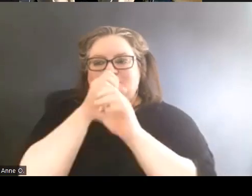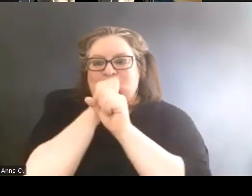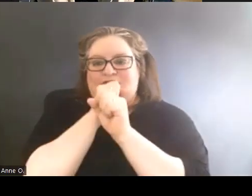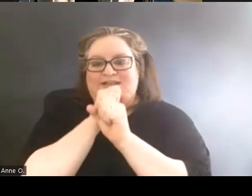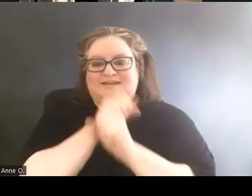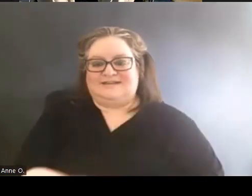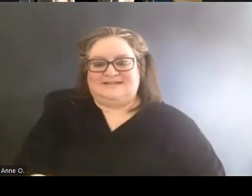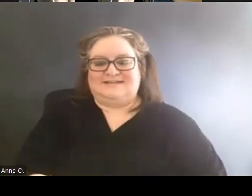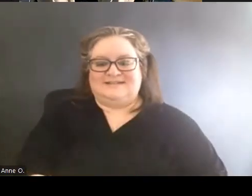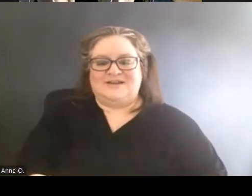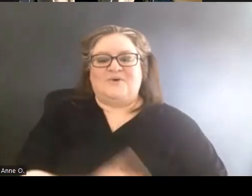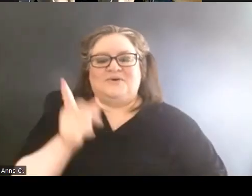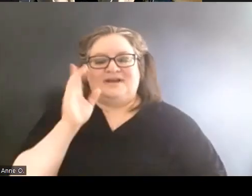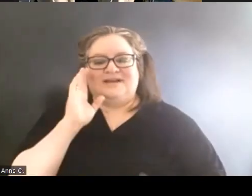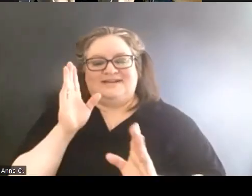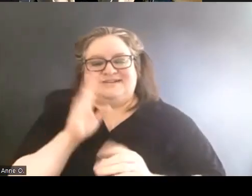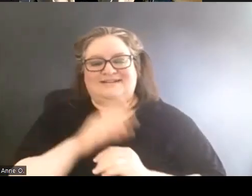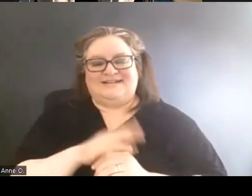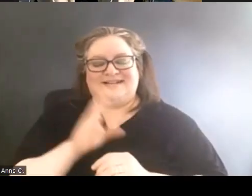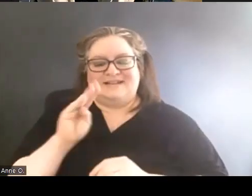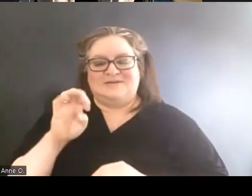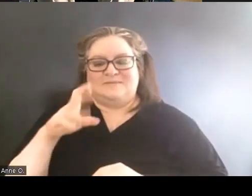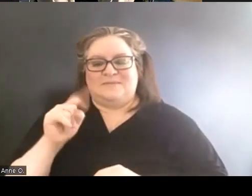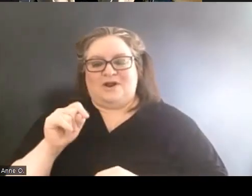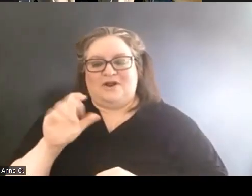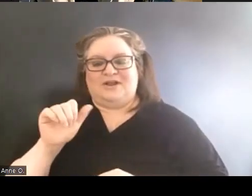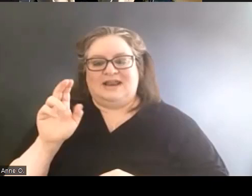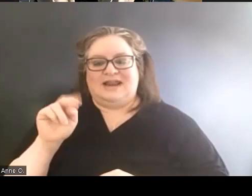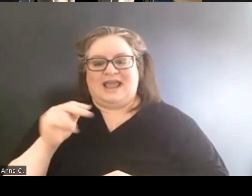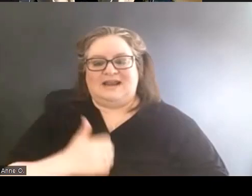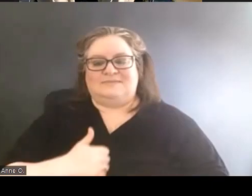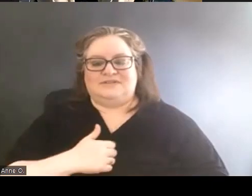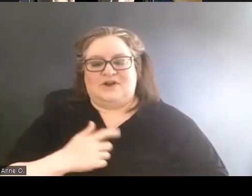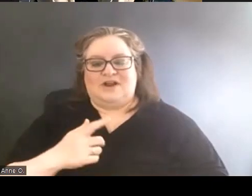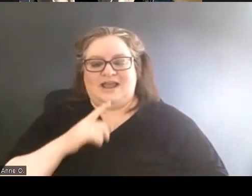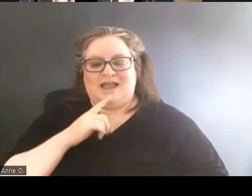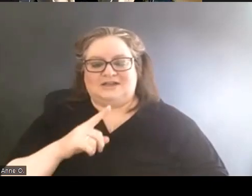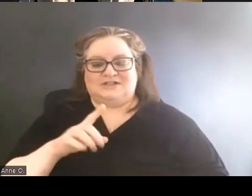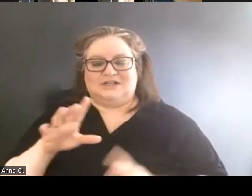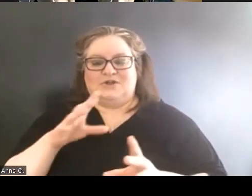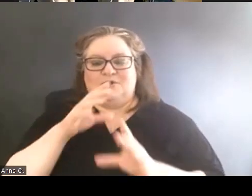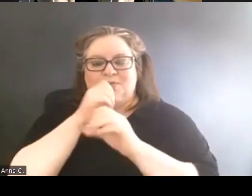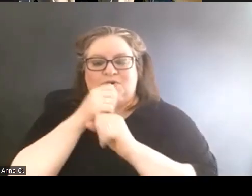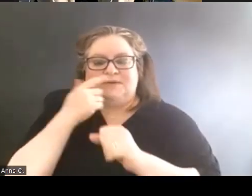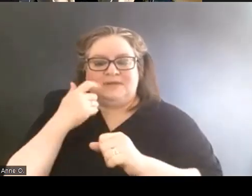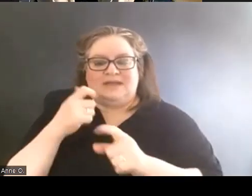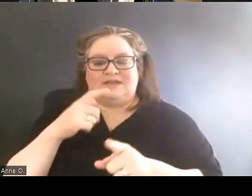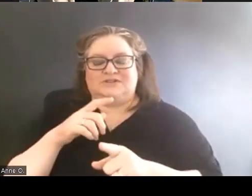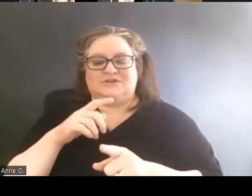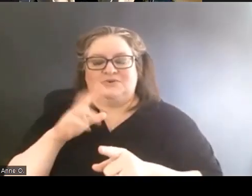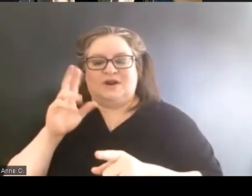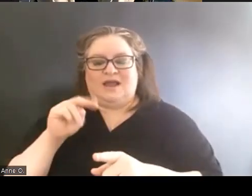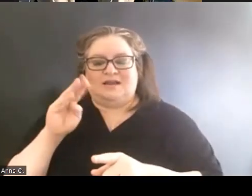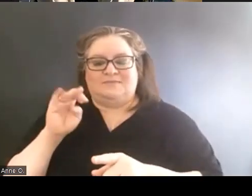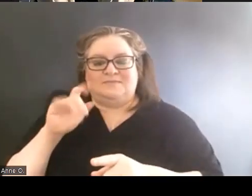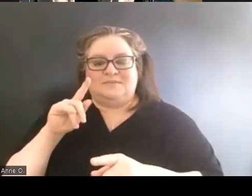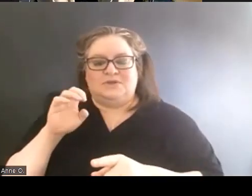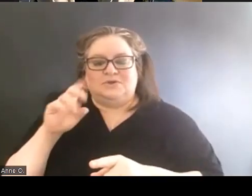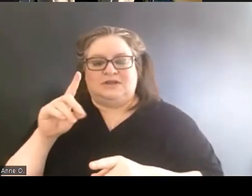Oh hey, this is Margaret speaking. Ann, I'm so sorry. I actually muted you because you were unmuted and so I'm gonna unmute you again